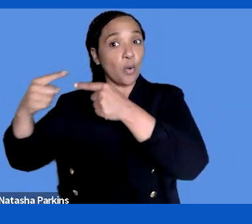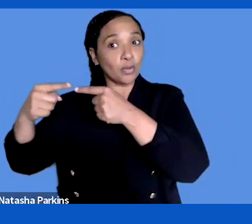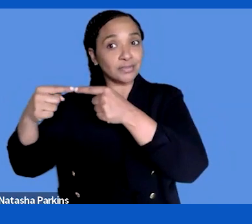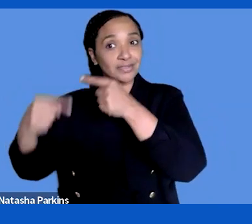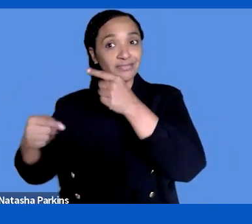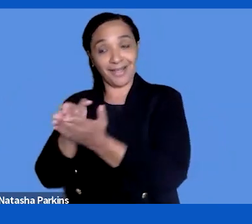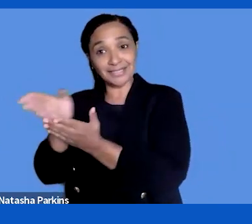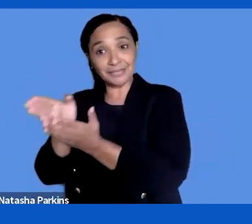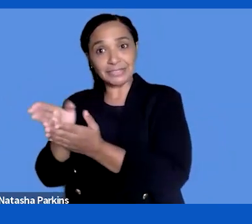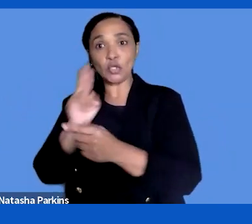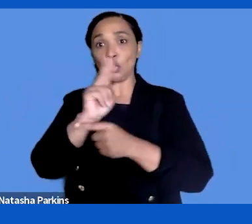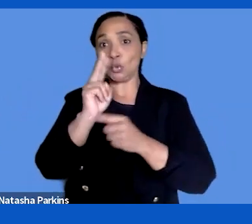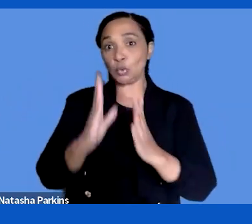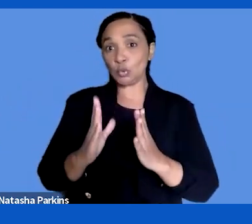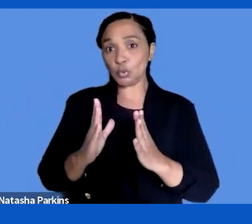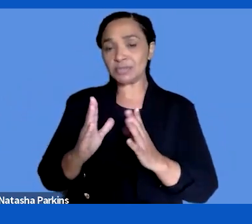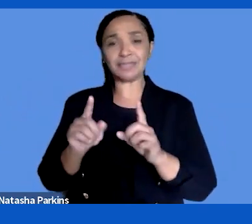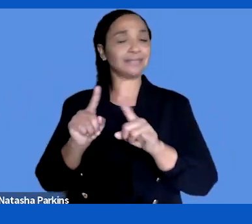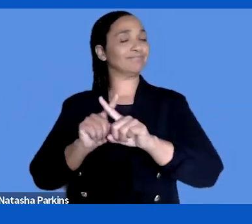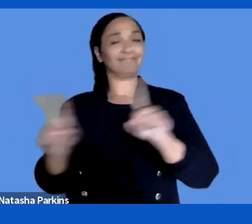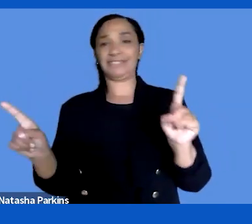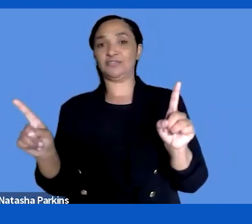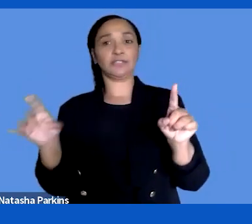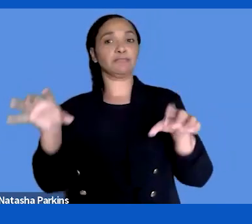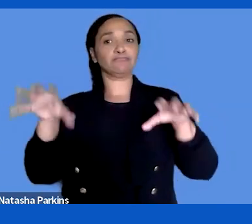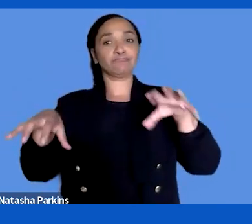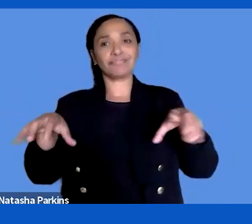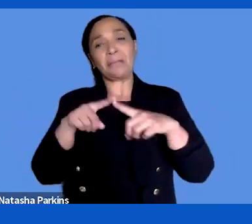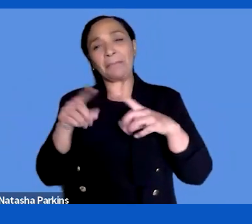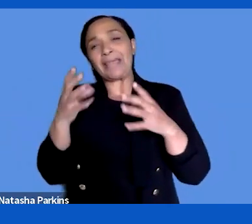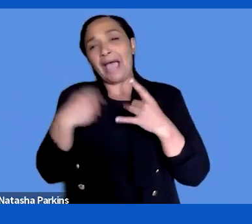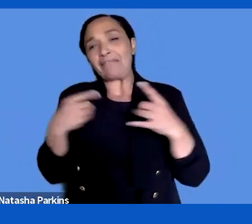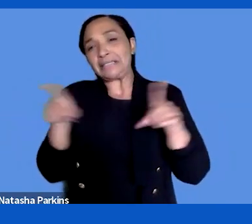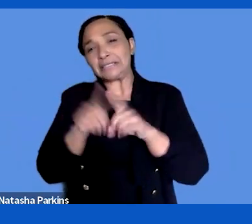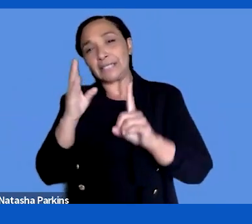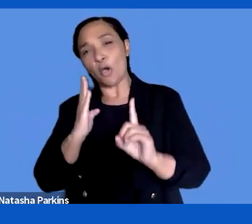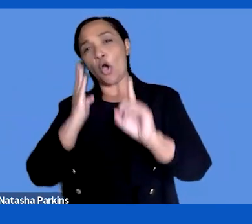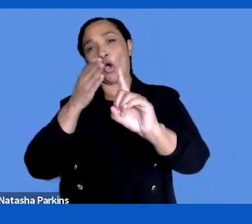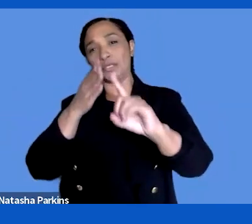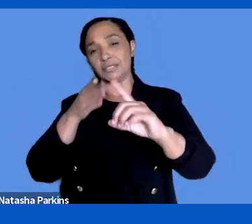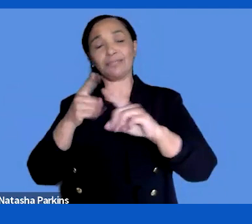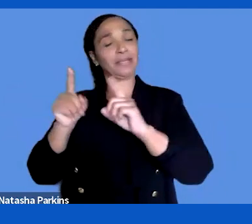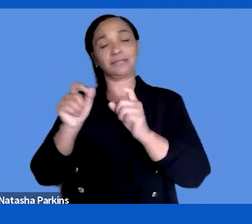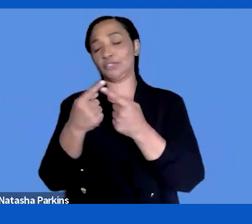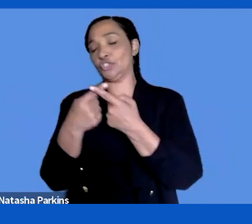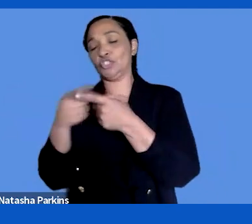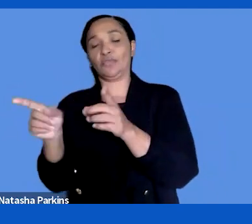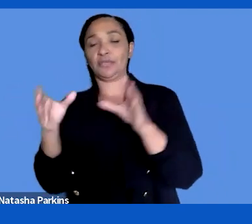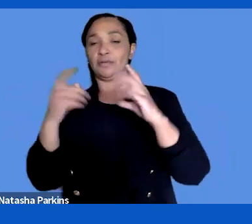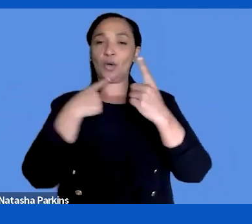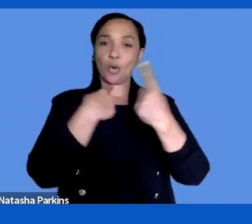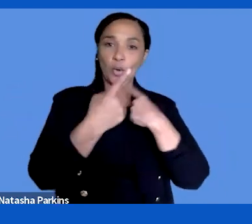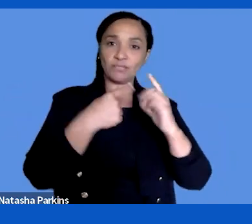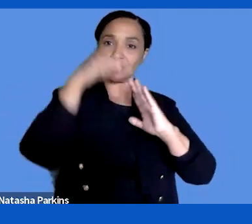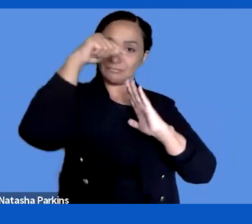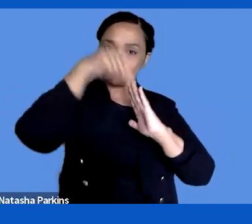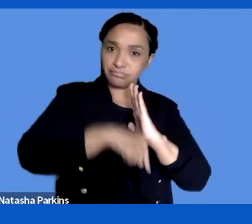but in the core of accessibility and that is a longer discussion to be defined in many ways.